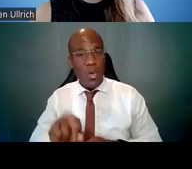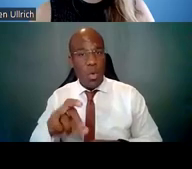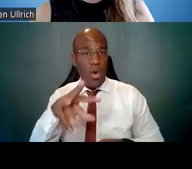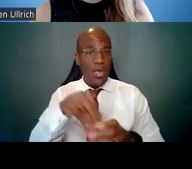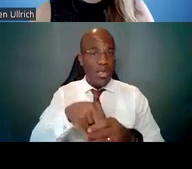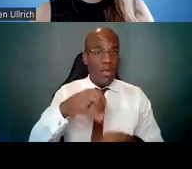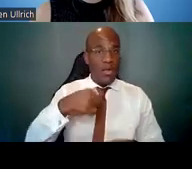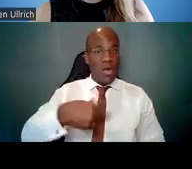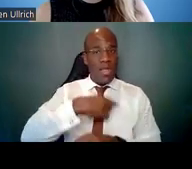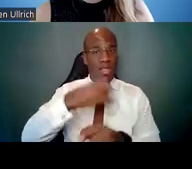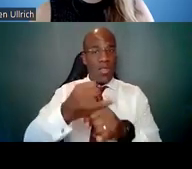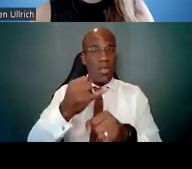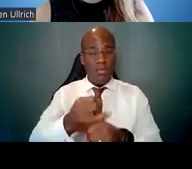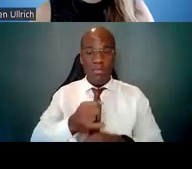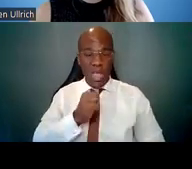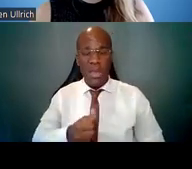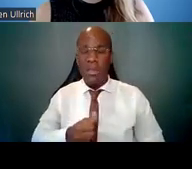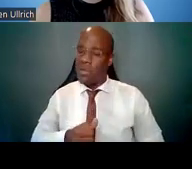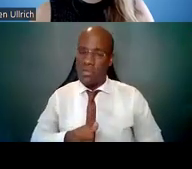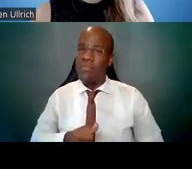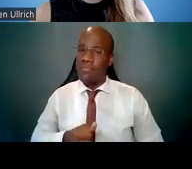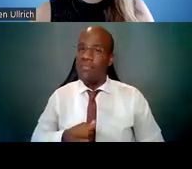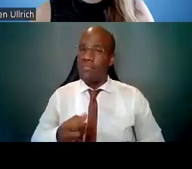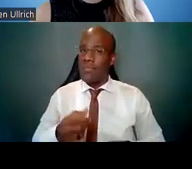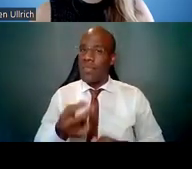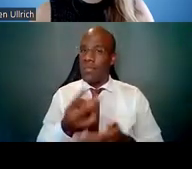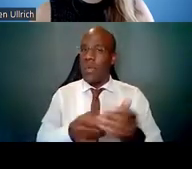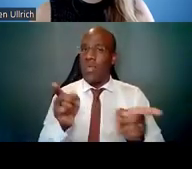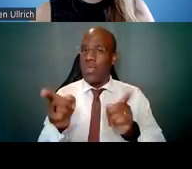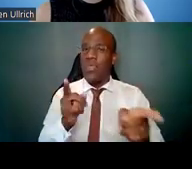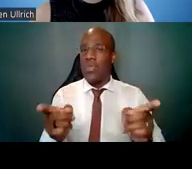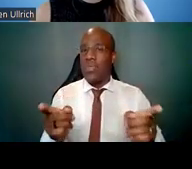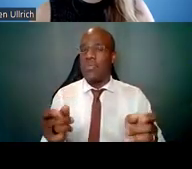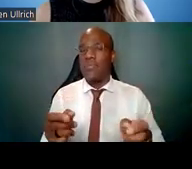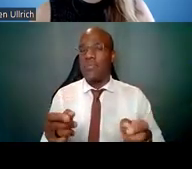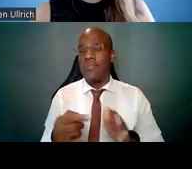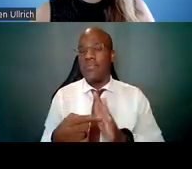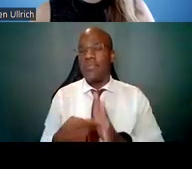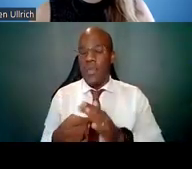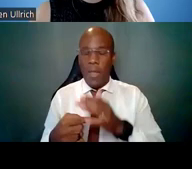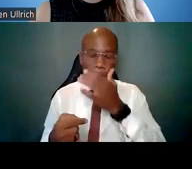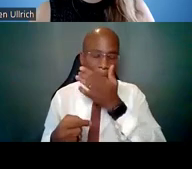This slide reflects a biannual report that is published by the National Science Foundation,